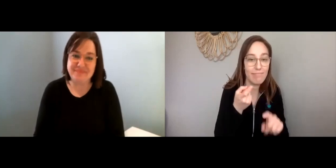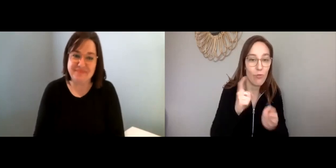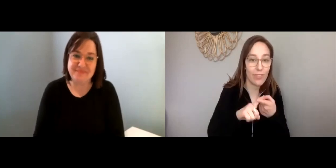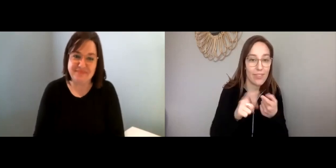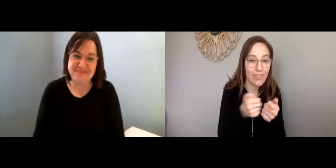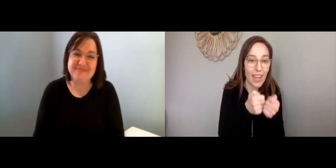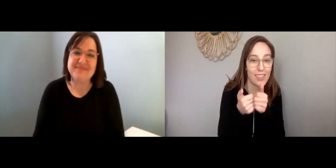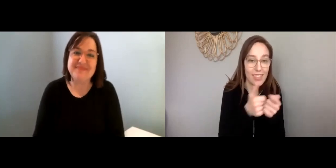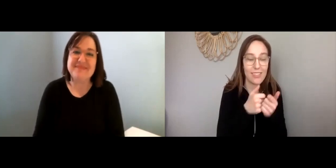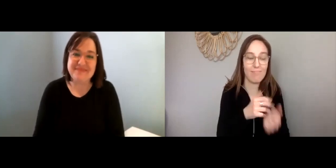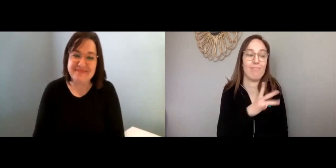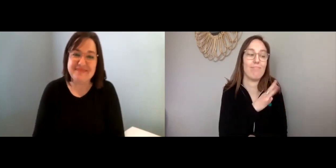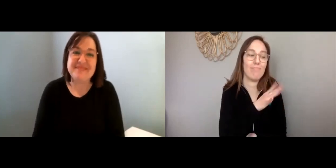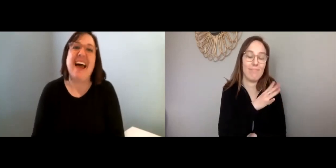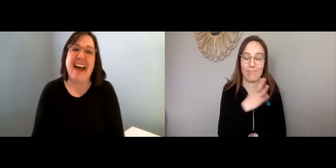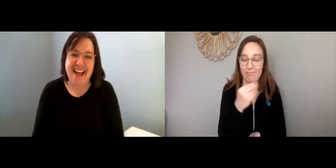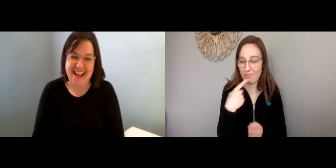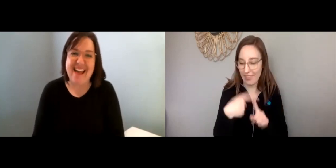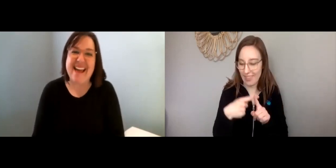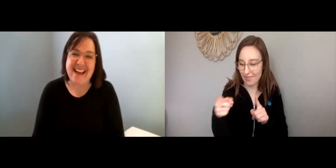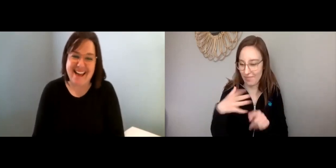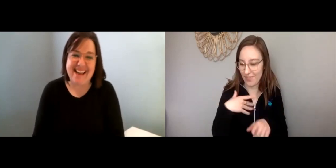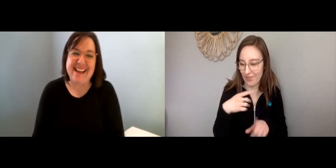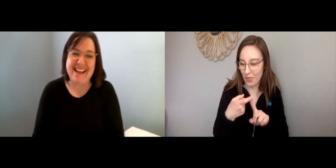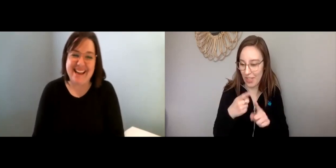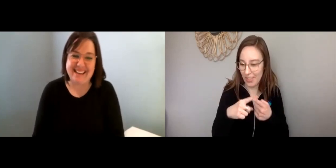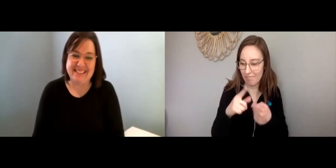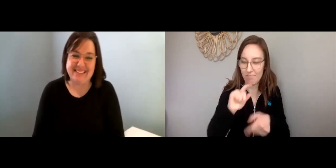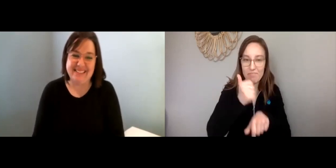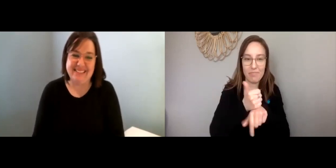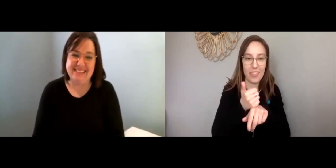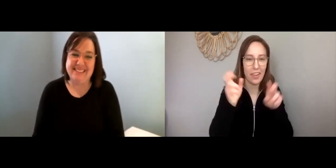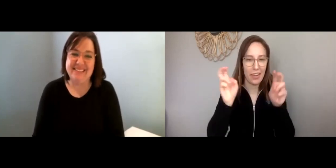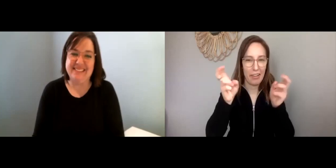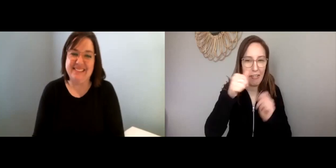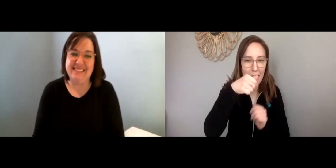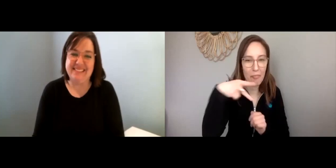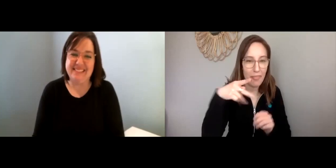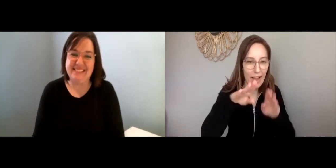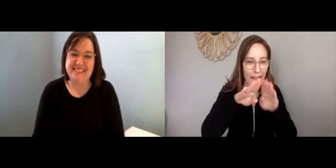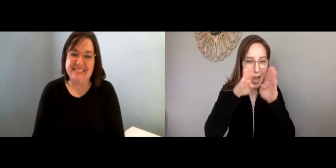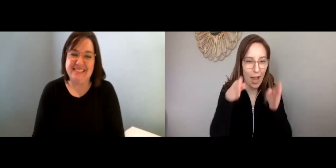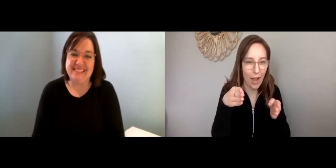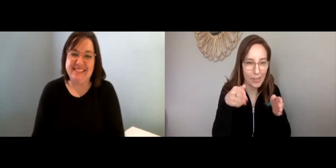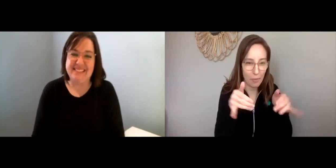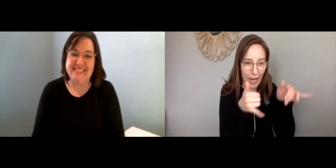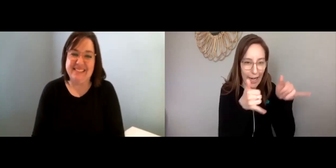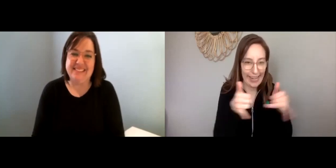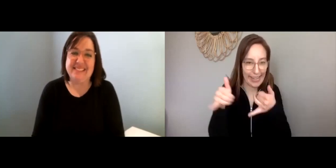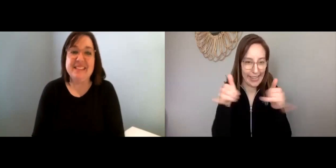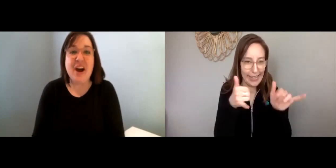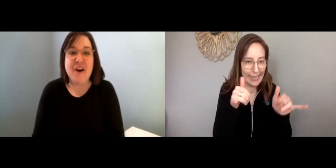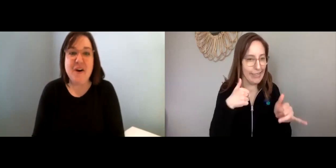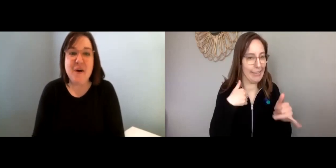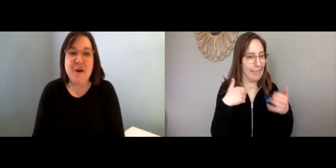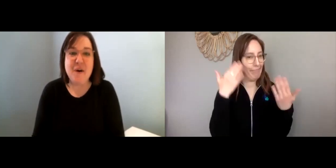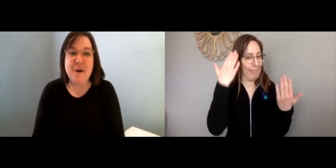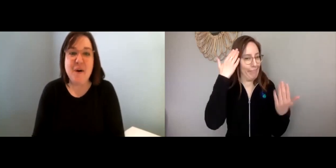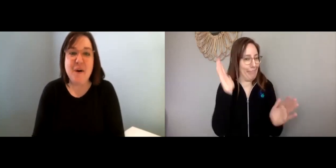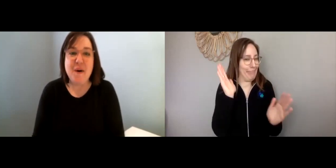One of my friends set up one of those, um, what's it called-- the House Party app.